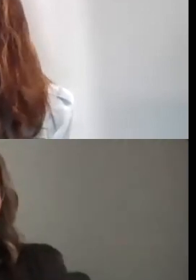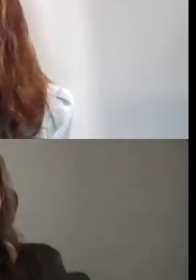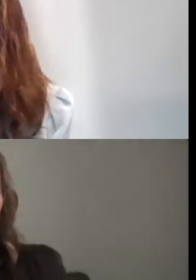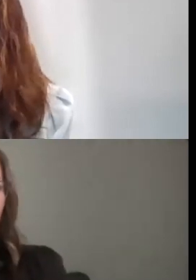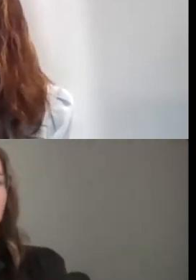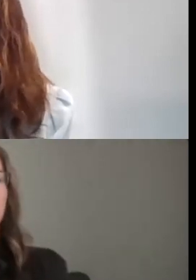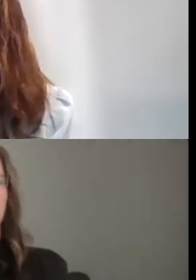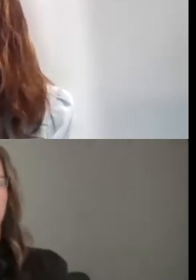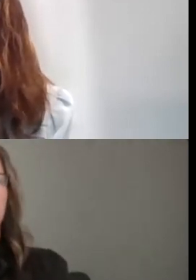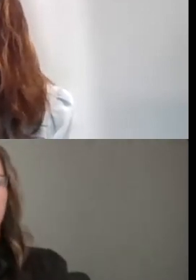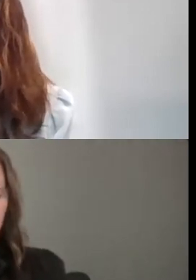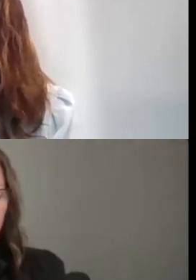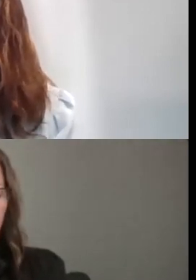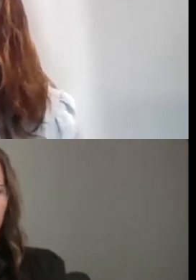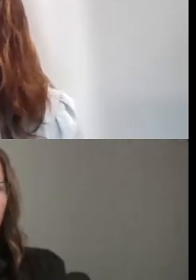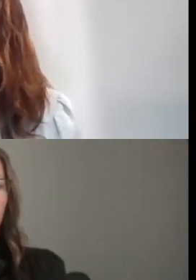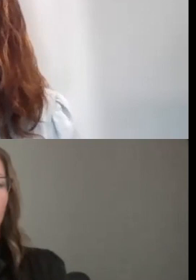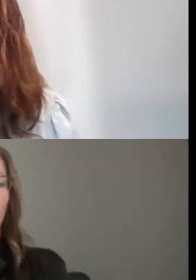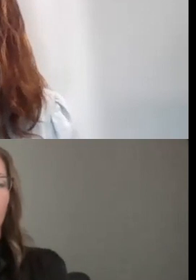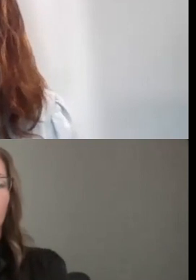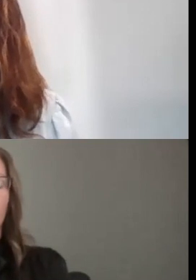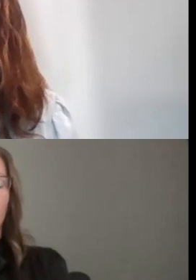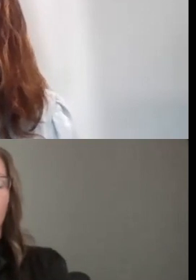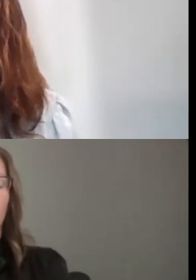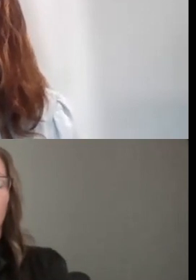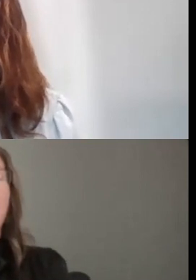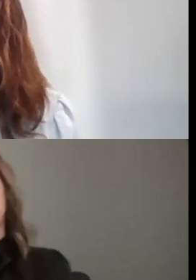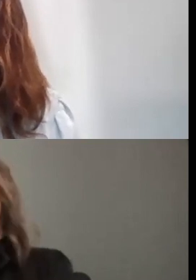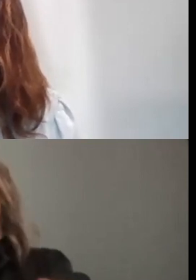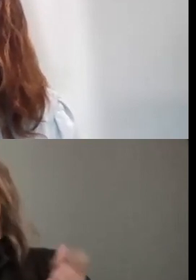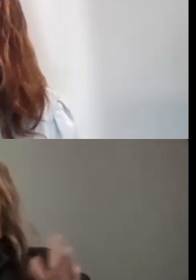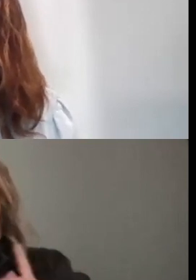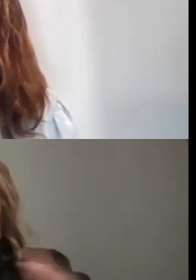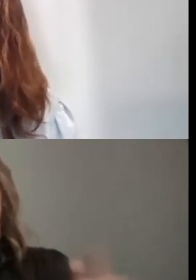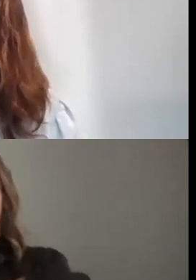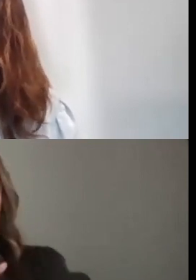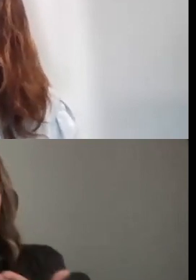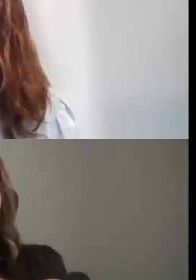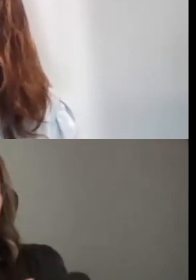PRETTY MUCH, YOU KNOW, A HUGE VARIETY OF ARTS PROJECTS ARE ELIGIBLE FOR FUNDING.